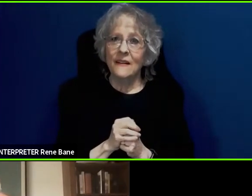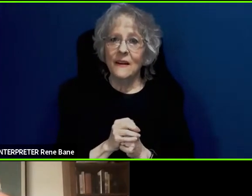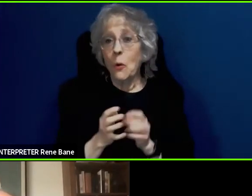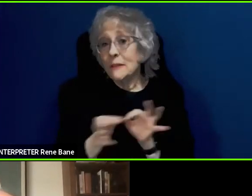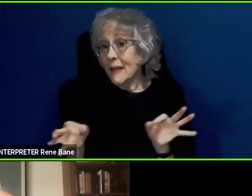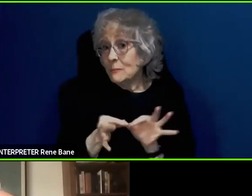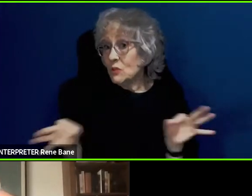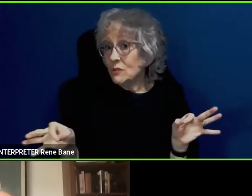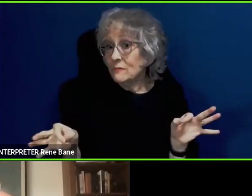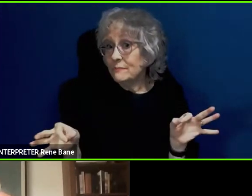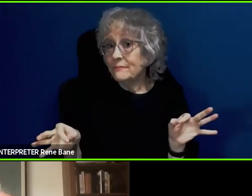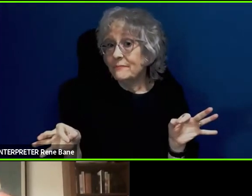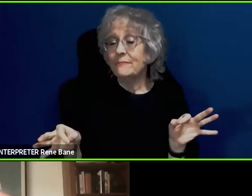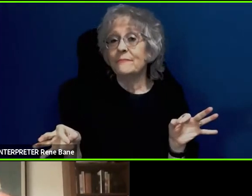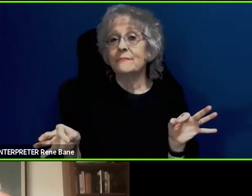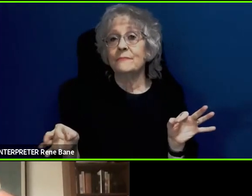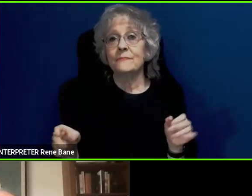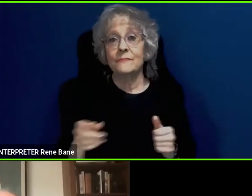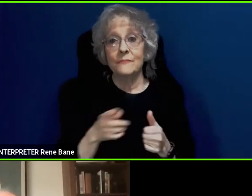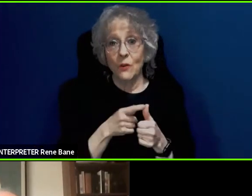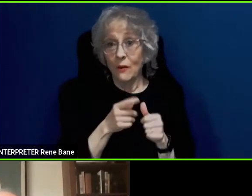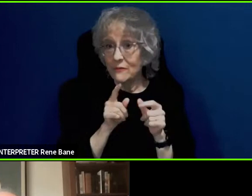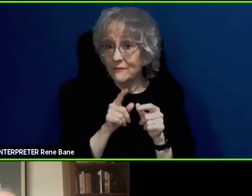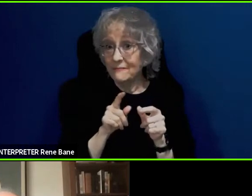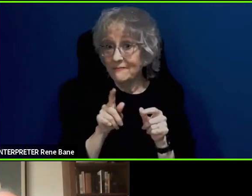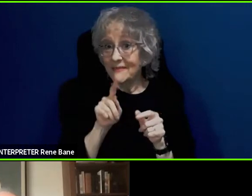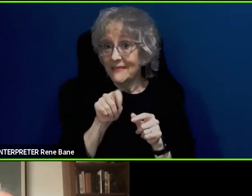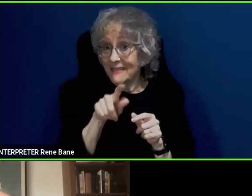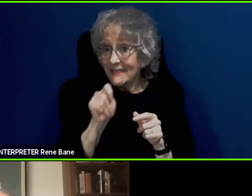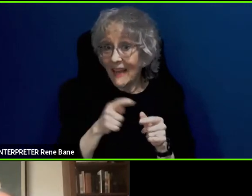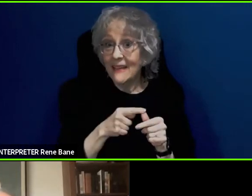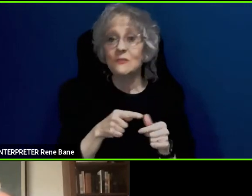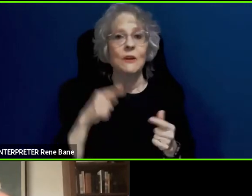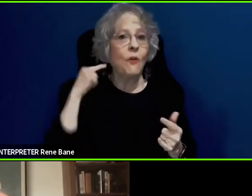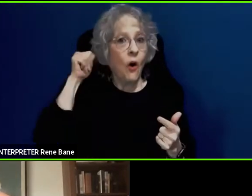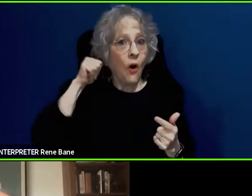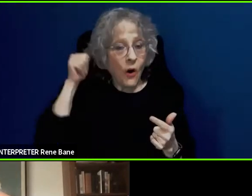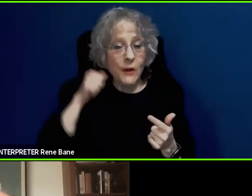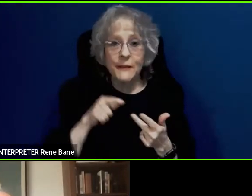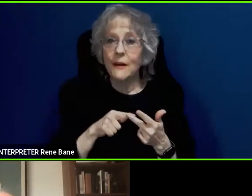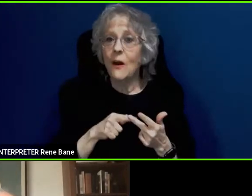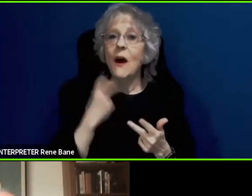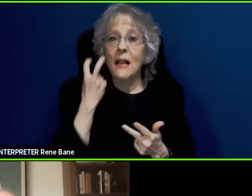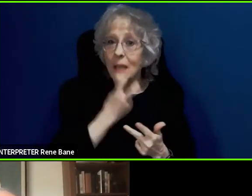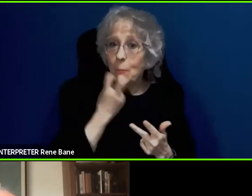and so you have the text. You have got the audio and you have the lipreading and you have the sign